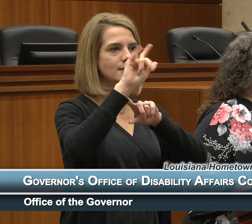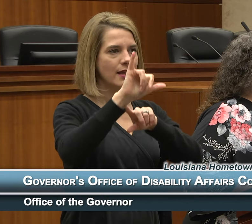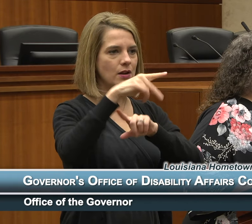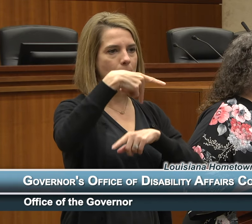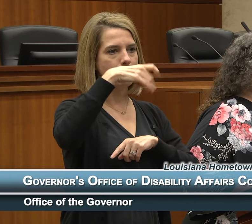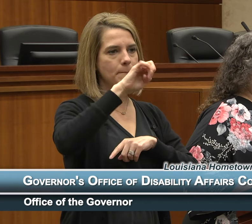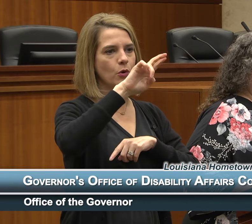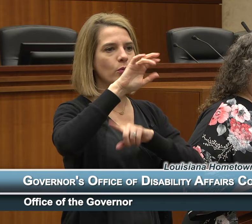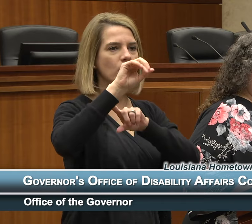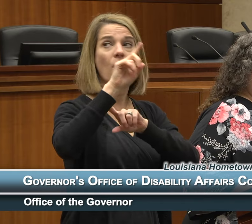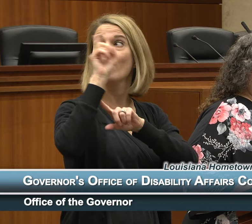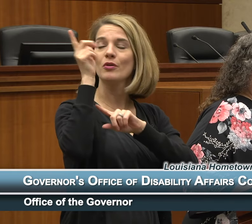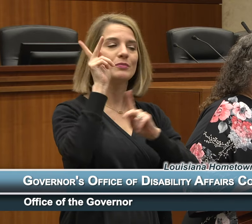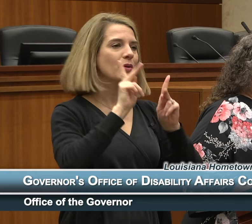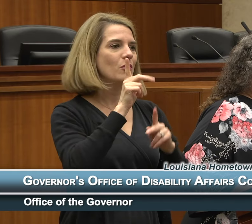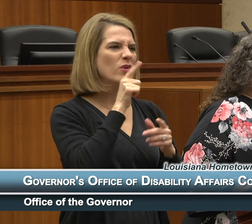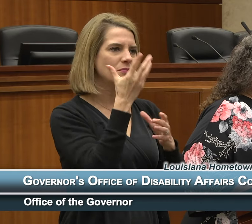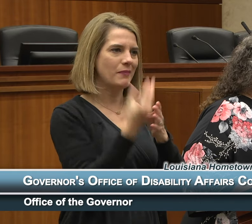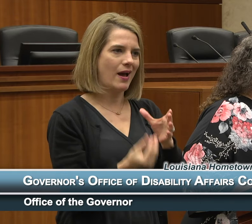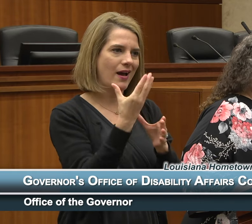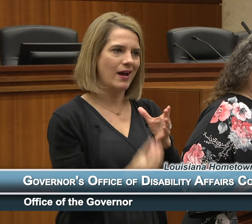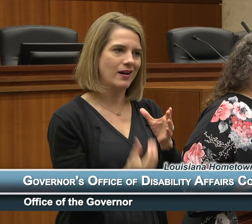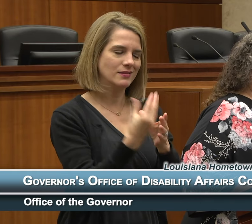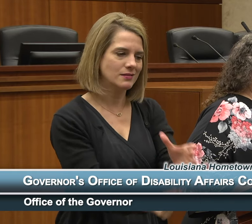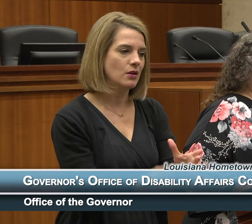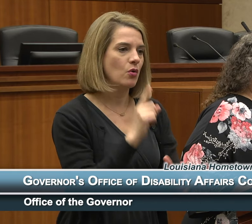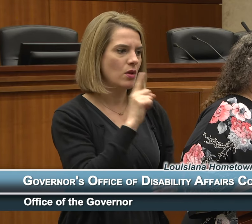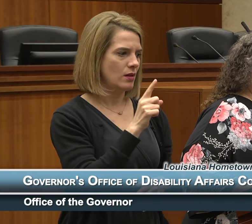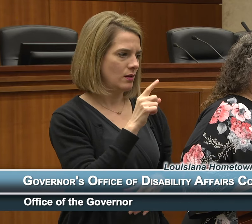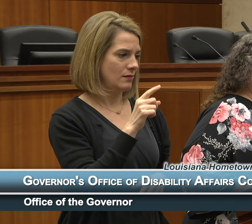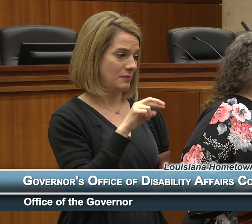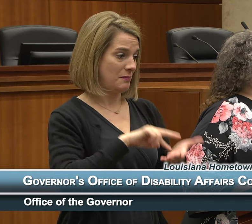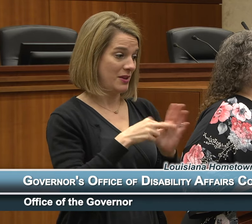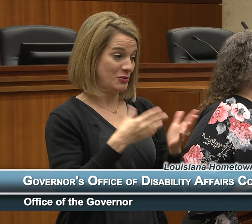since passed away that means only one thing to me and that's what I'm getting